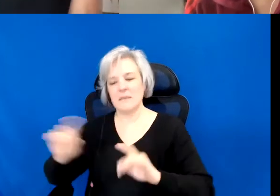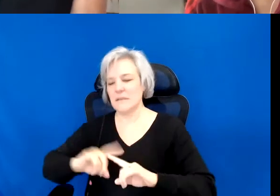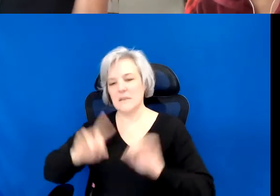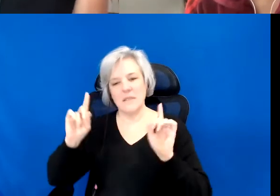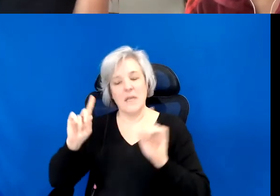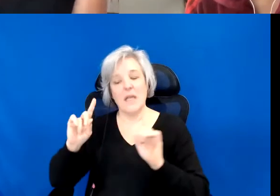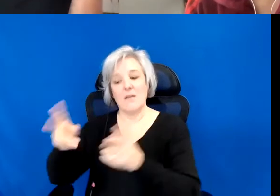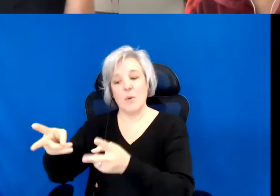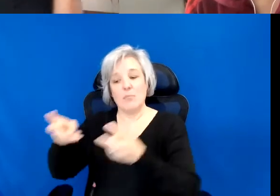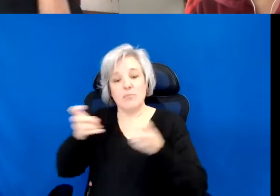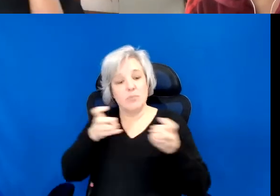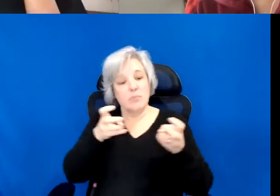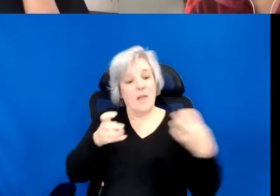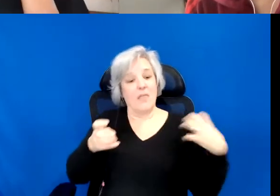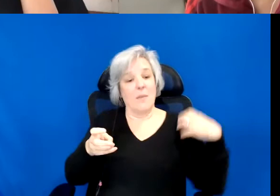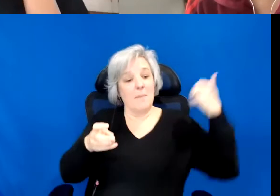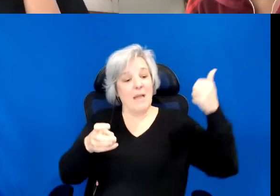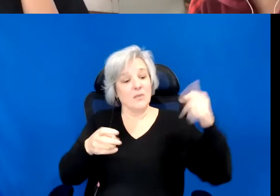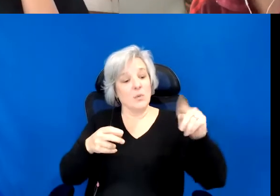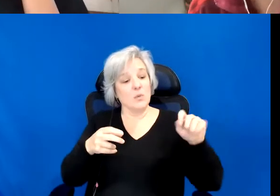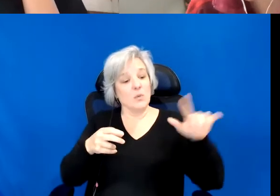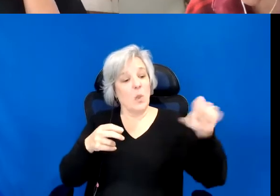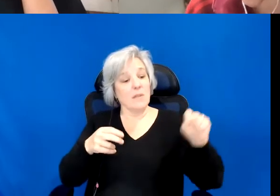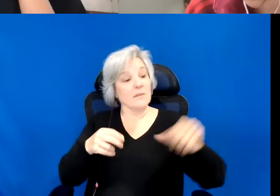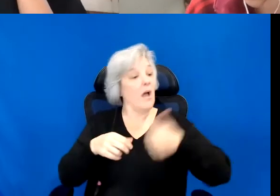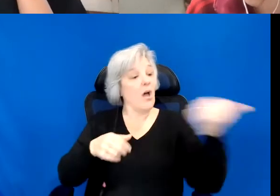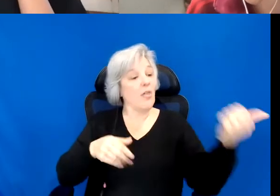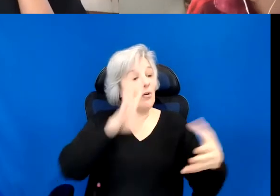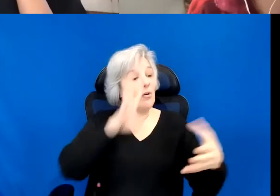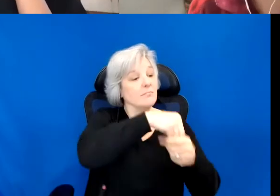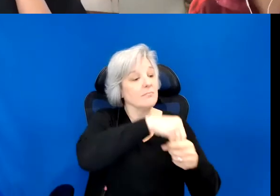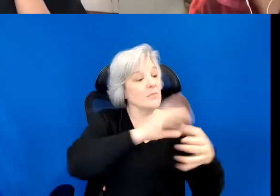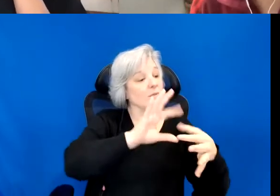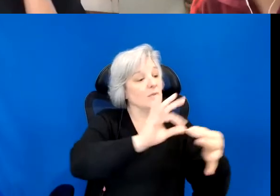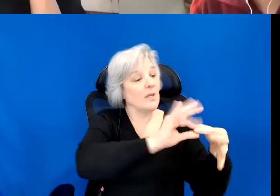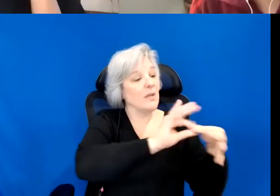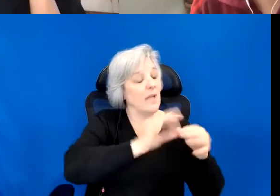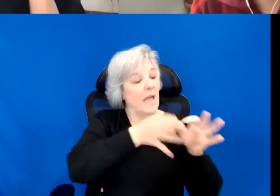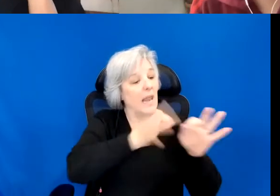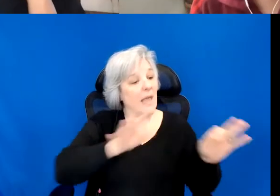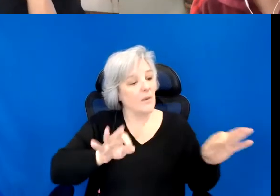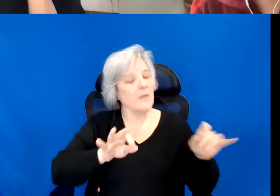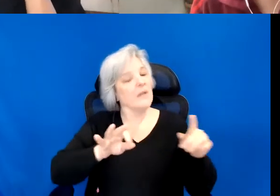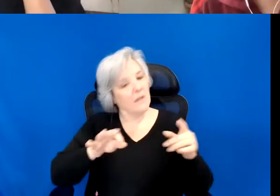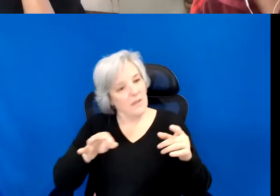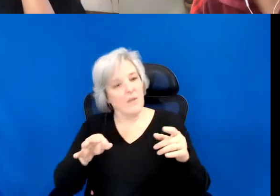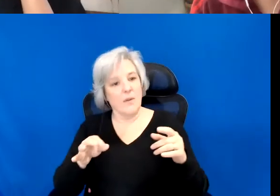we should talk about language to, and new languages are languages that we have haven't